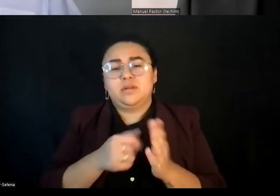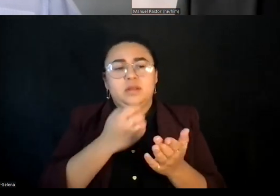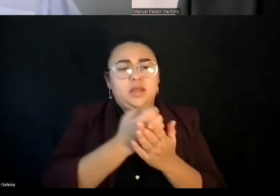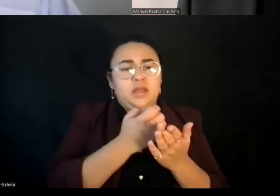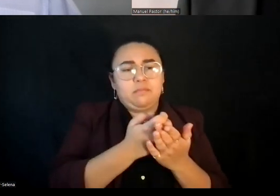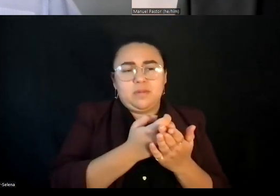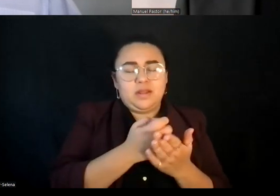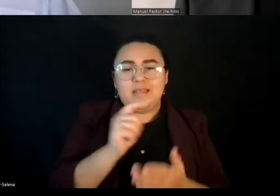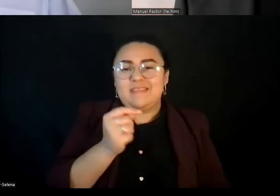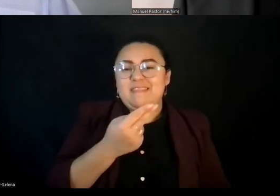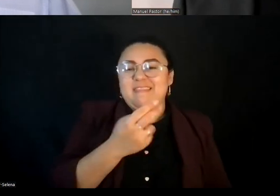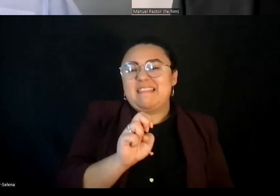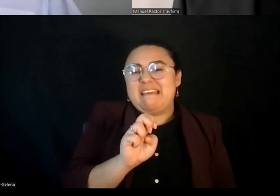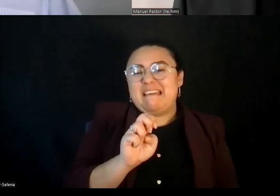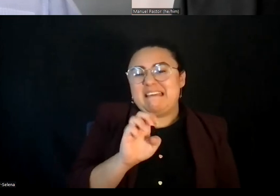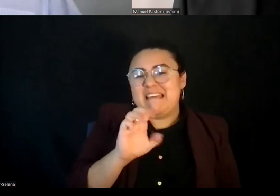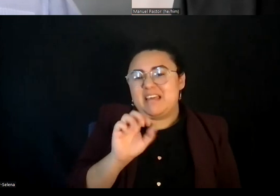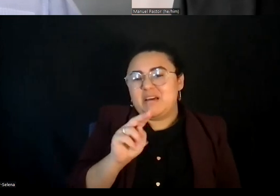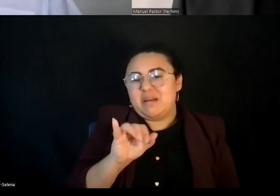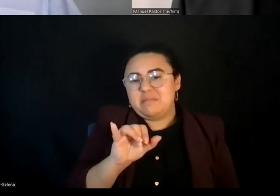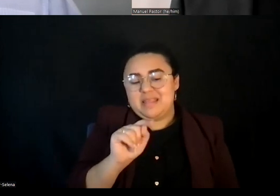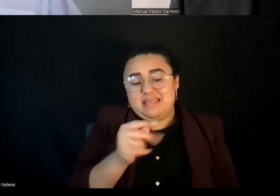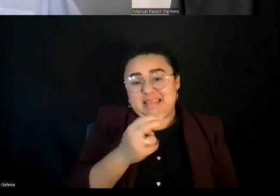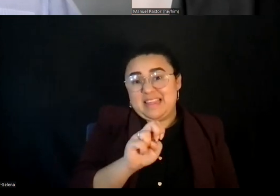economy is disempowering as a framework.